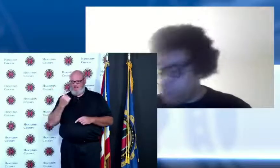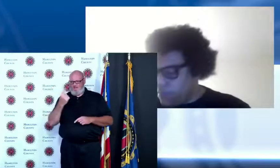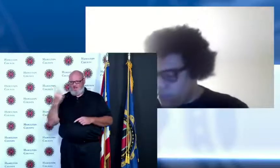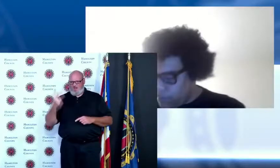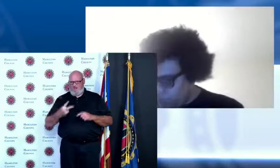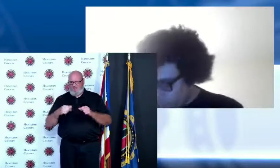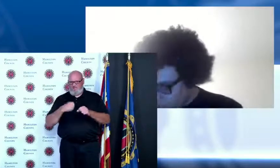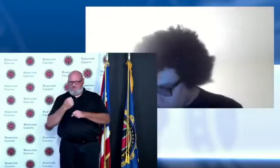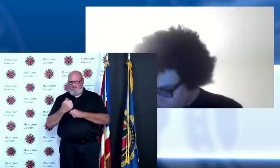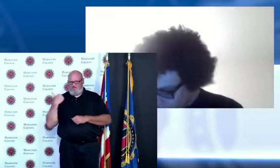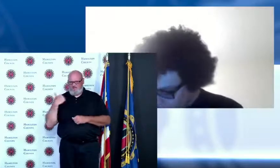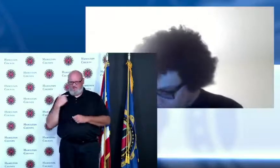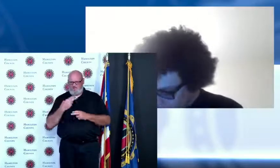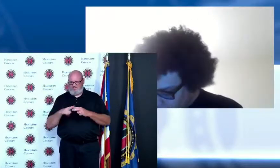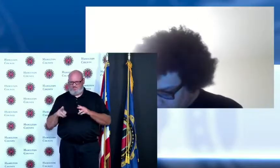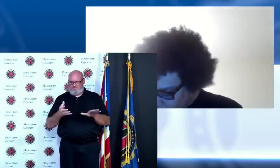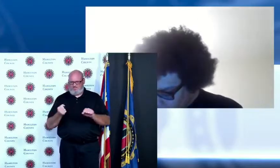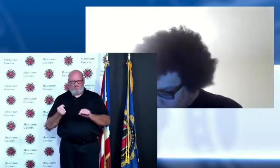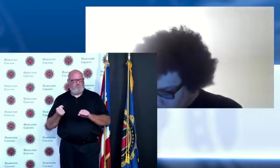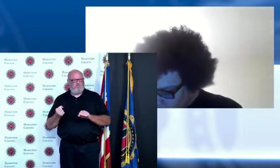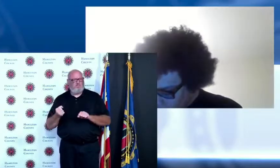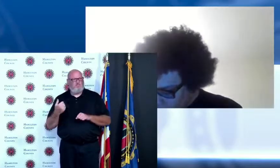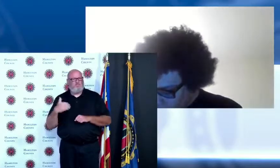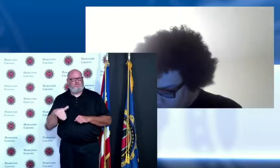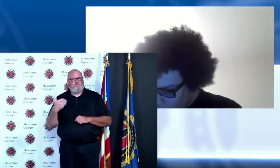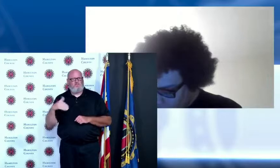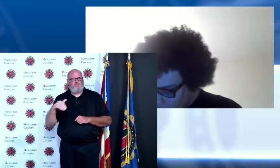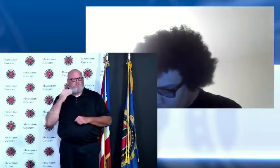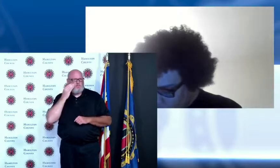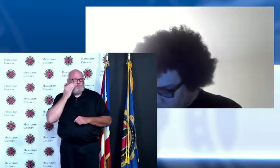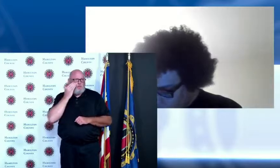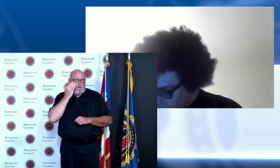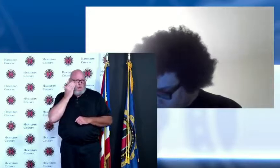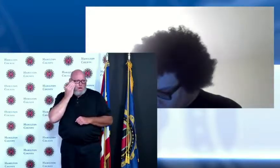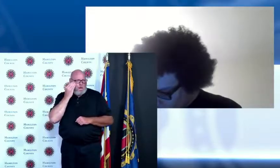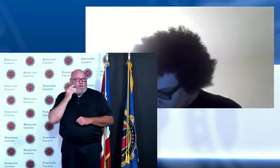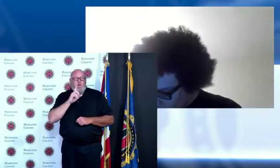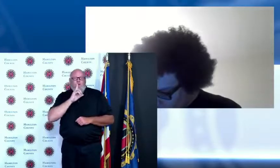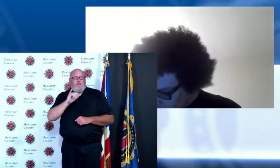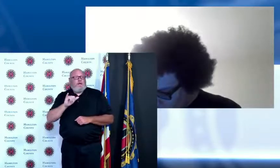and what it would mean to this community and I frankly didn't think a year and a half later we'd